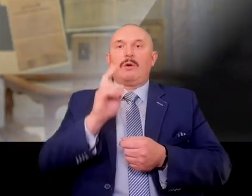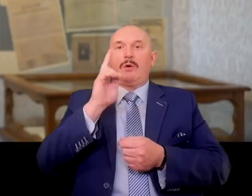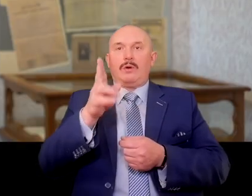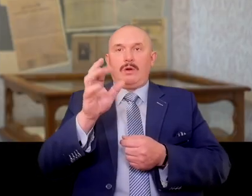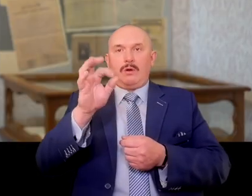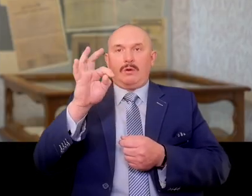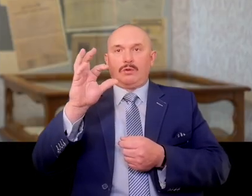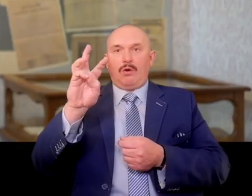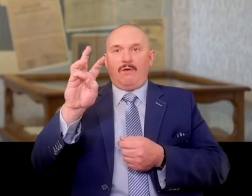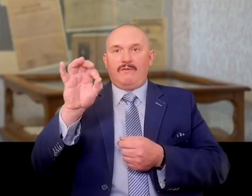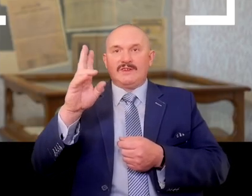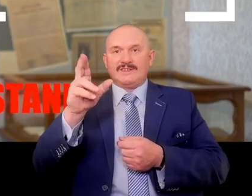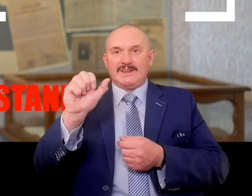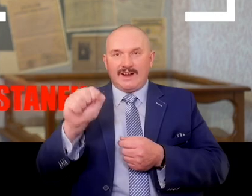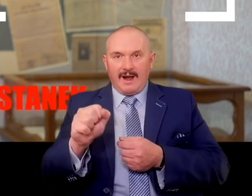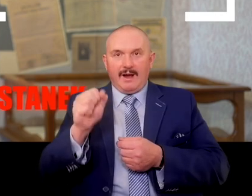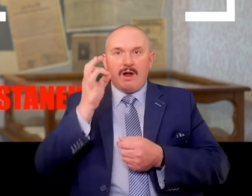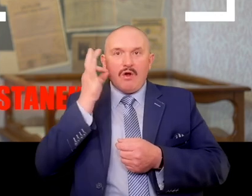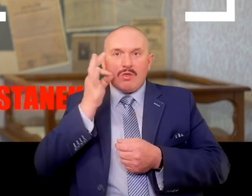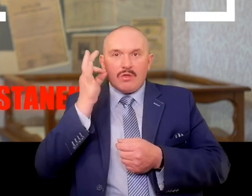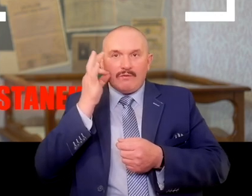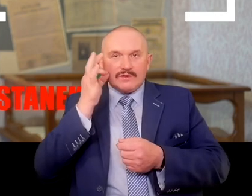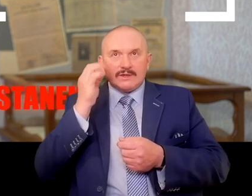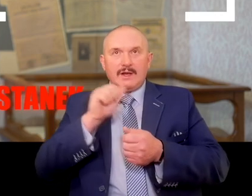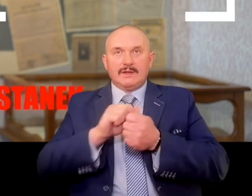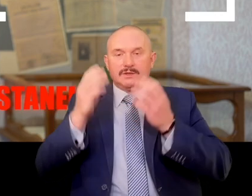We are in the religious house of the Resurrectionist Nuns in Wejherowo